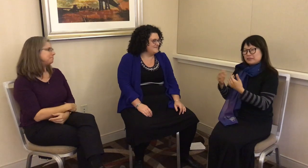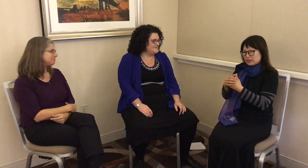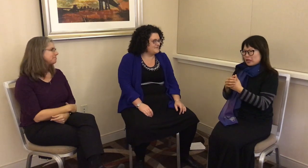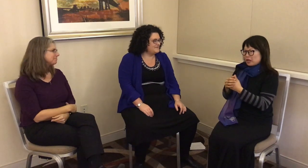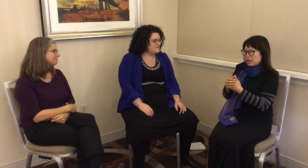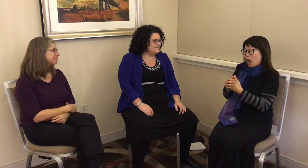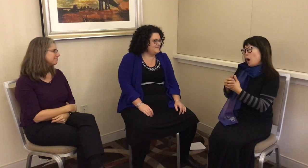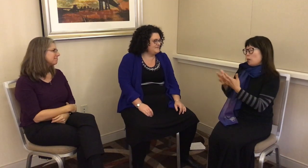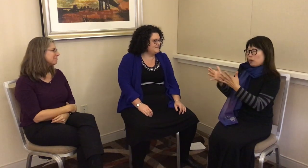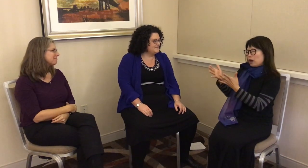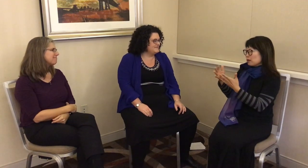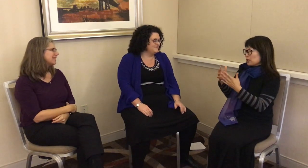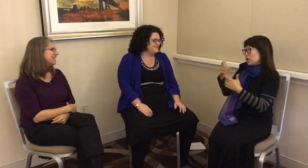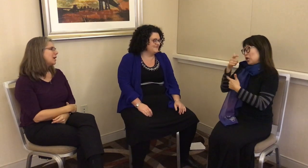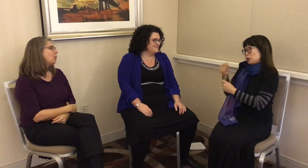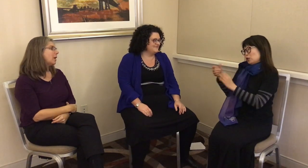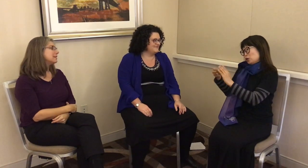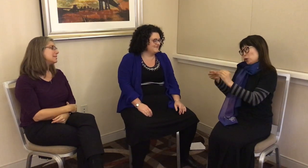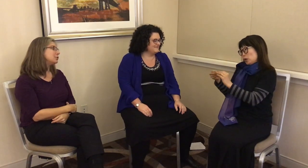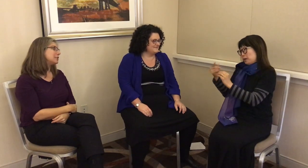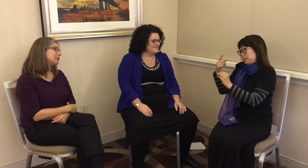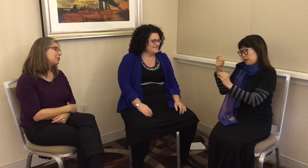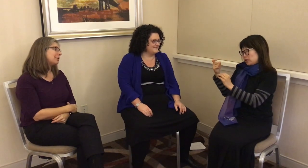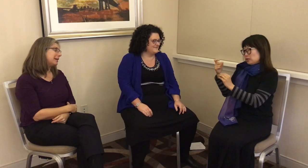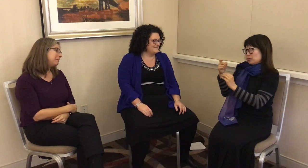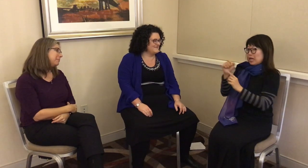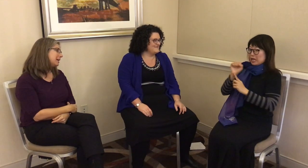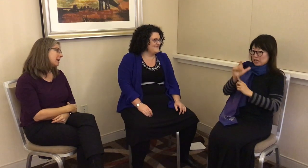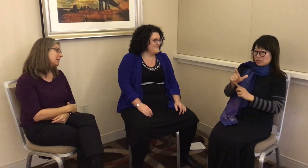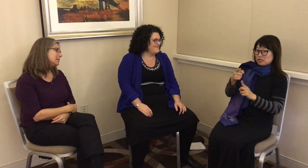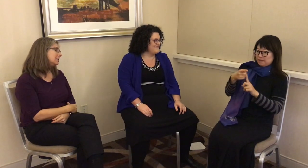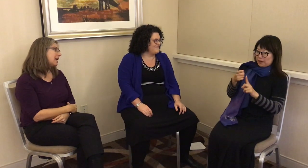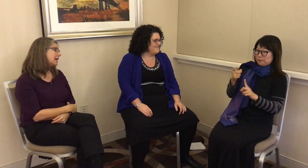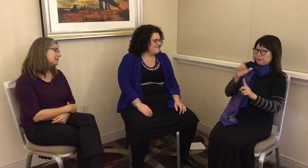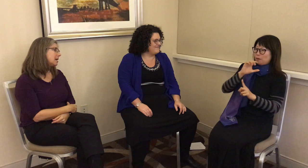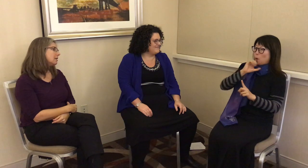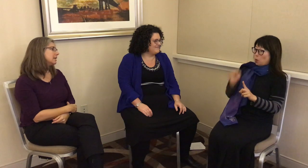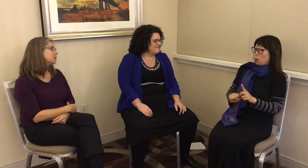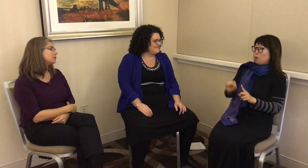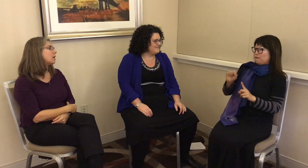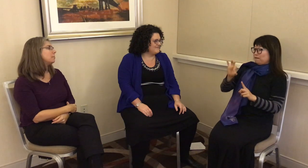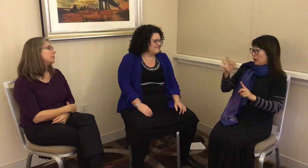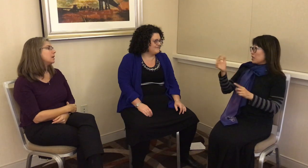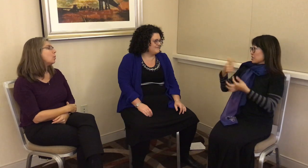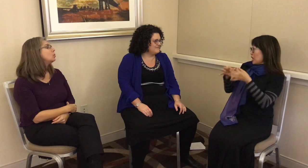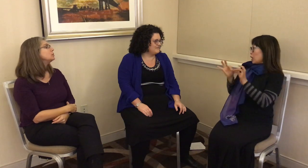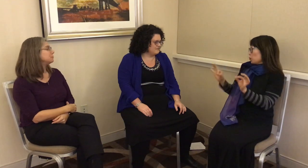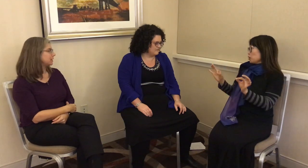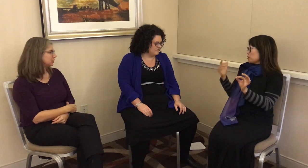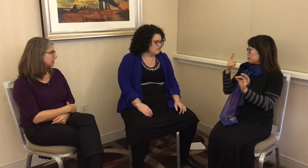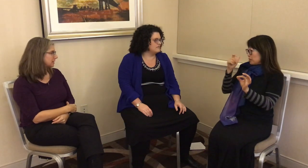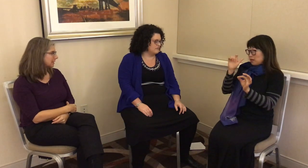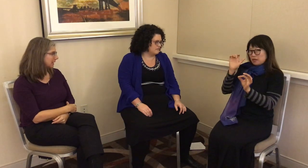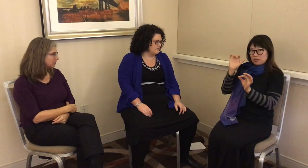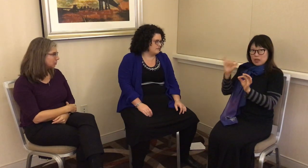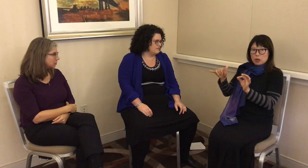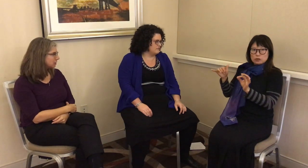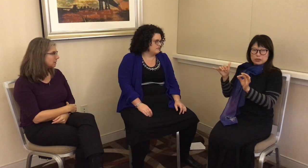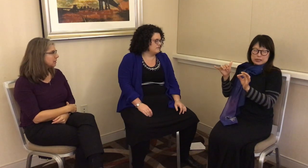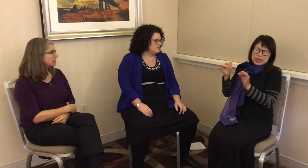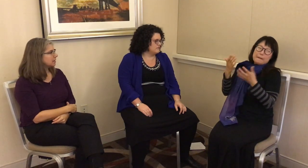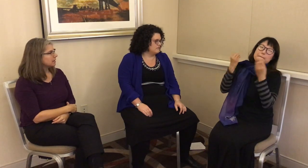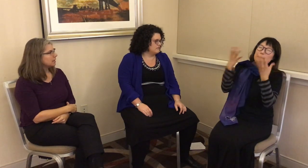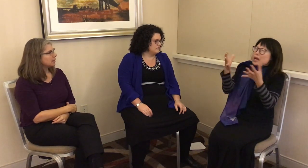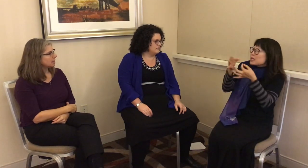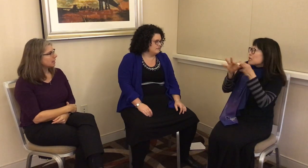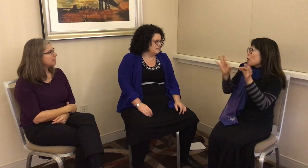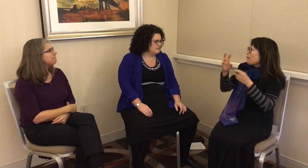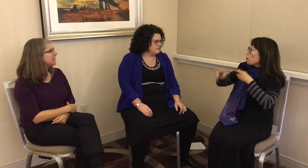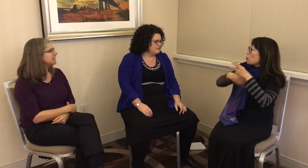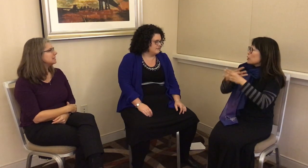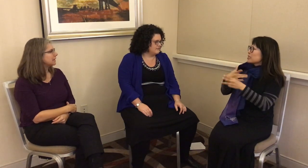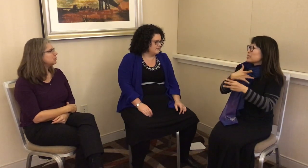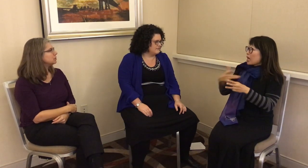L: It’s an interesting story because ASL is from Old French Sign Language. Many sign